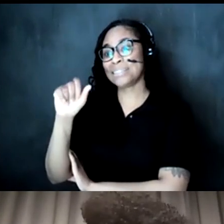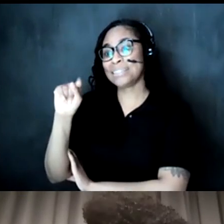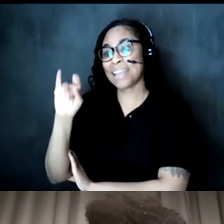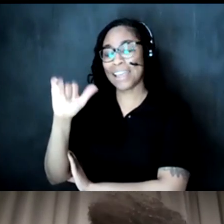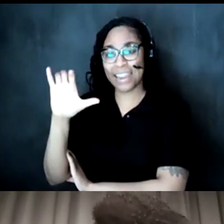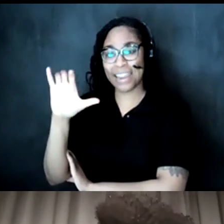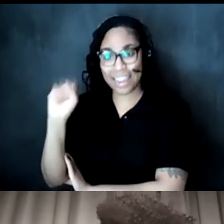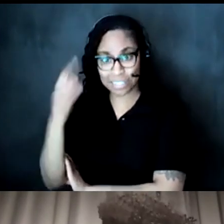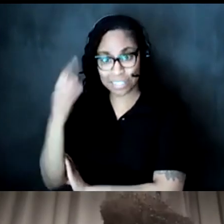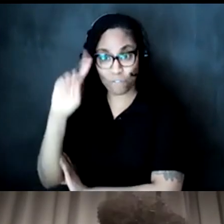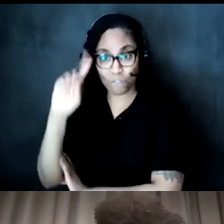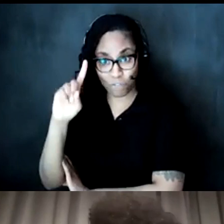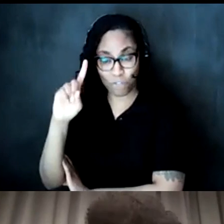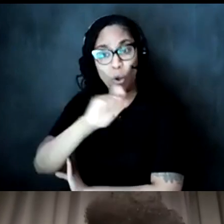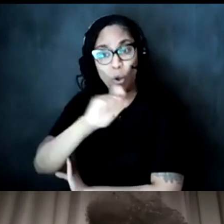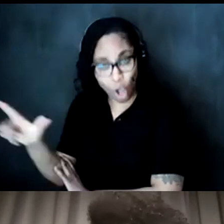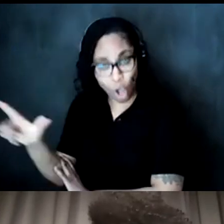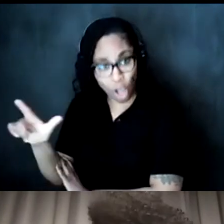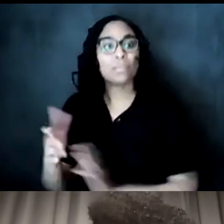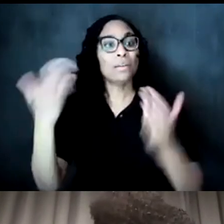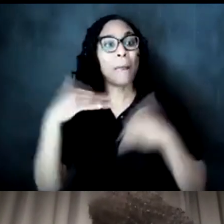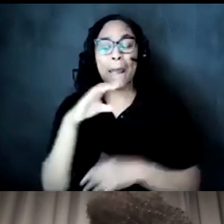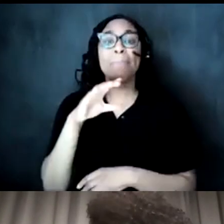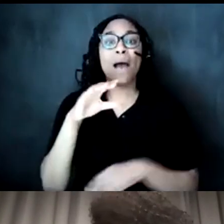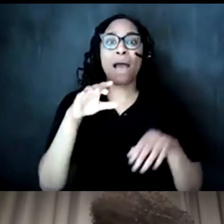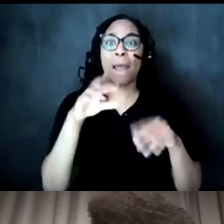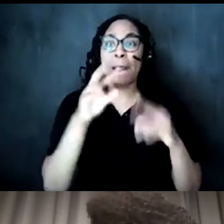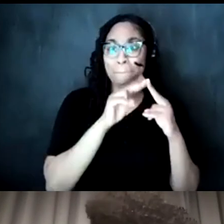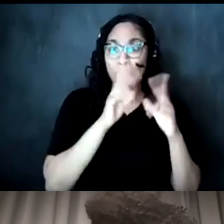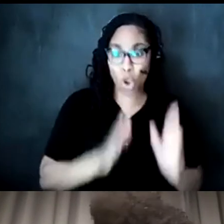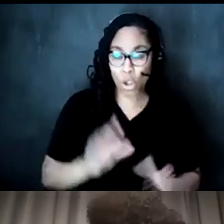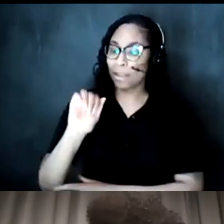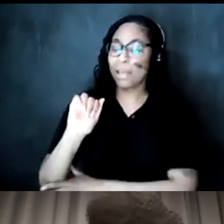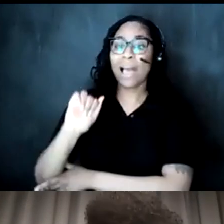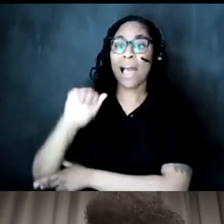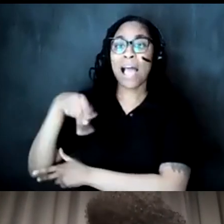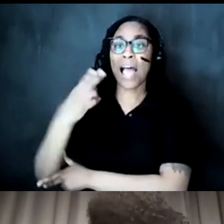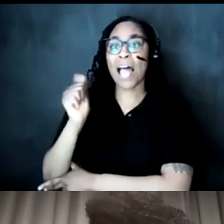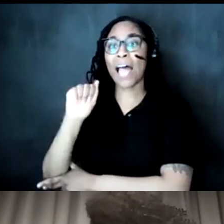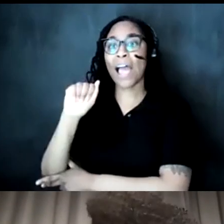my co-curator um partner in this fellowship i'm alpha imberton at phantom gallery